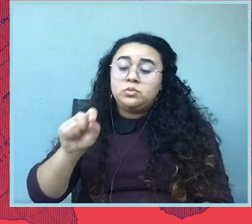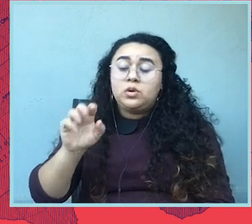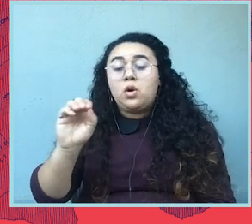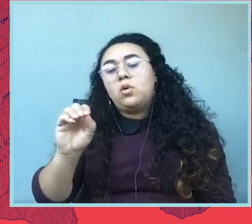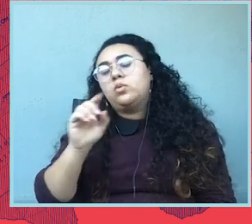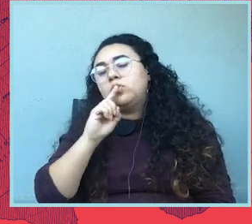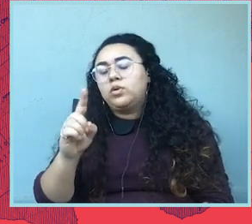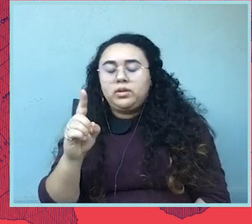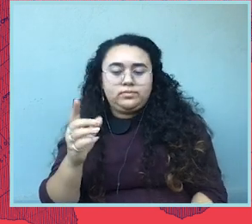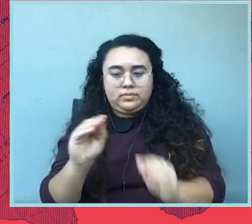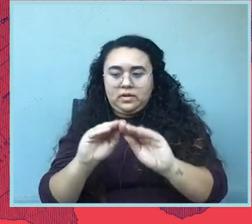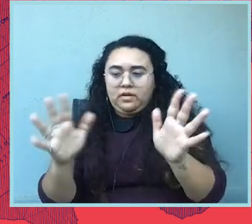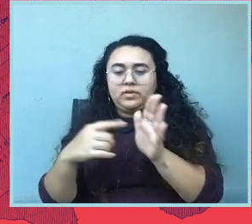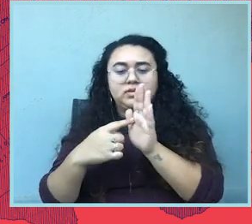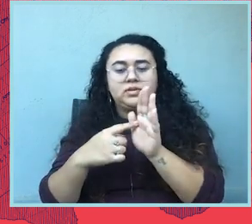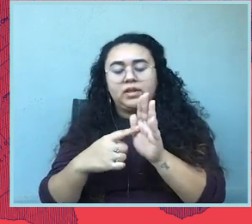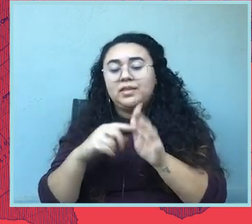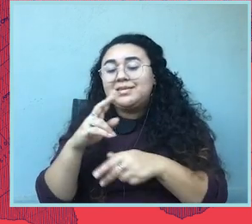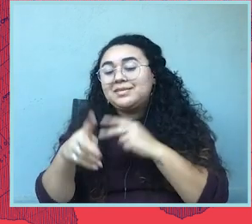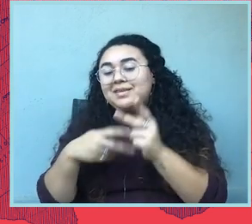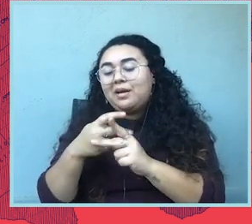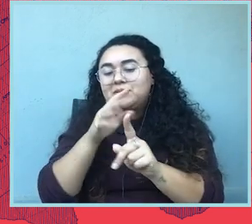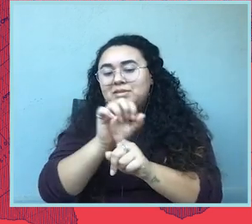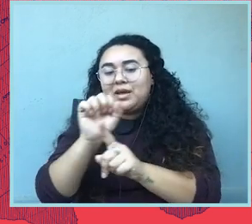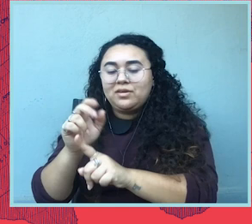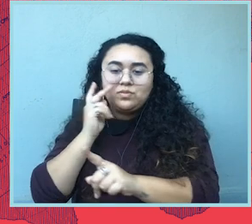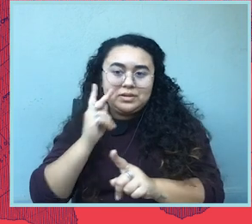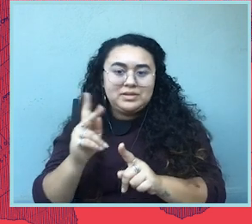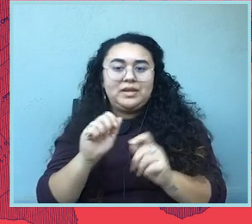example of the kinds of attacks that we're seeing and facing right now.